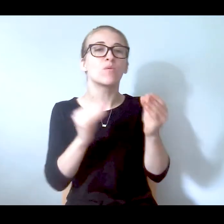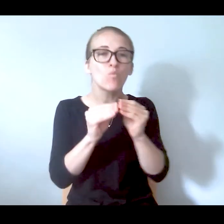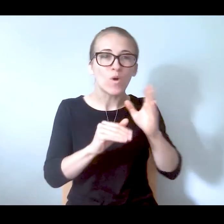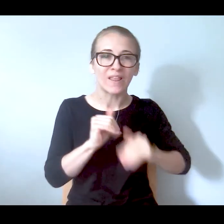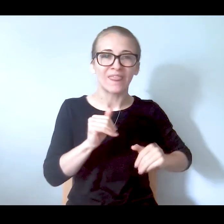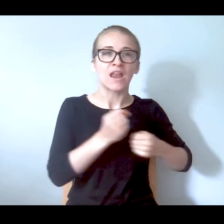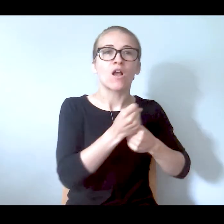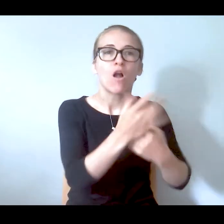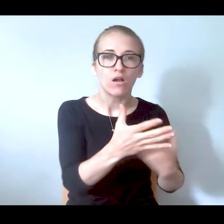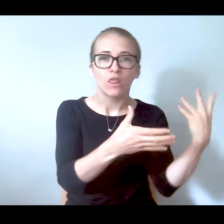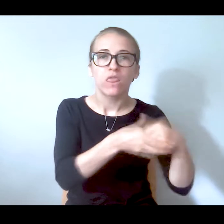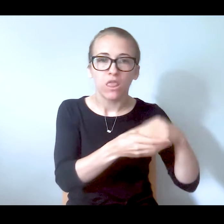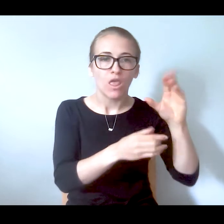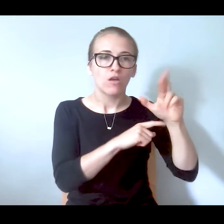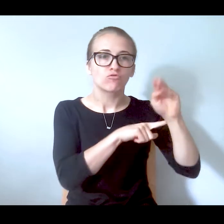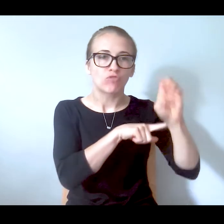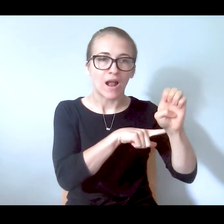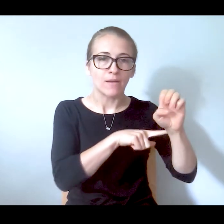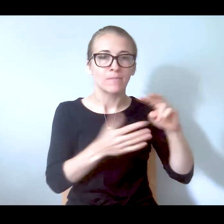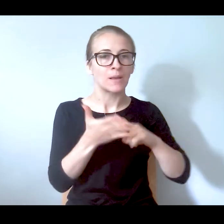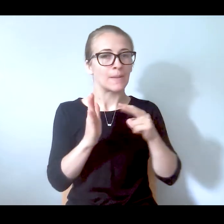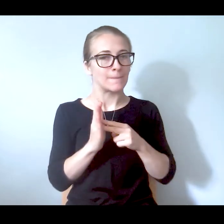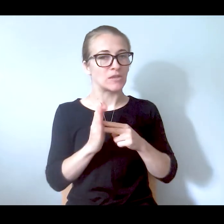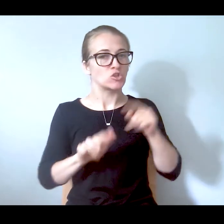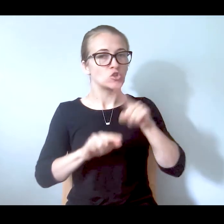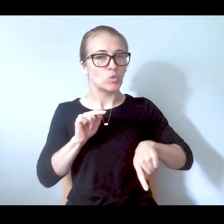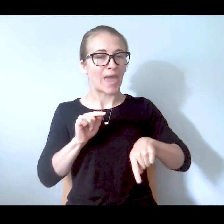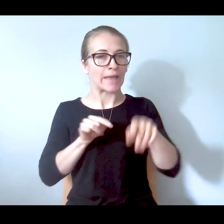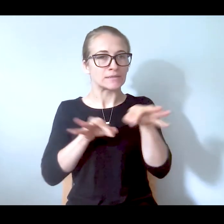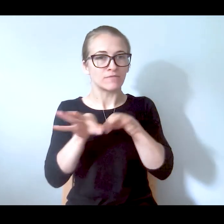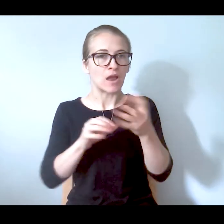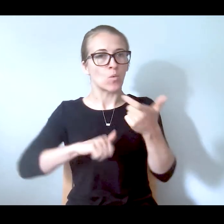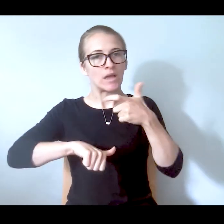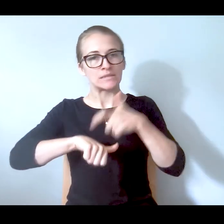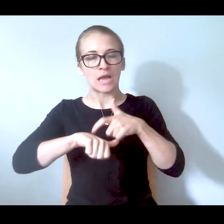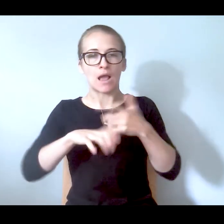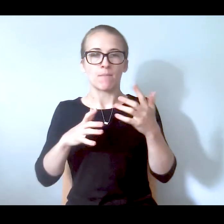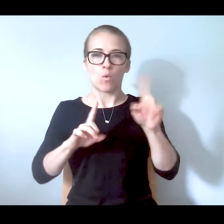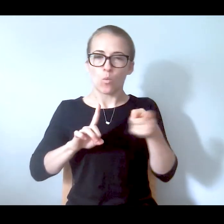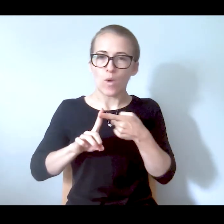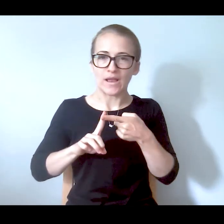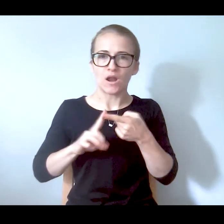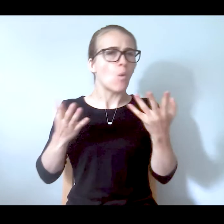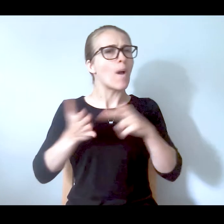define at what points -- what constitutes a public